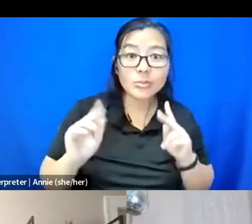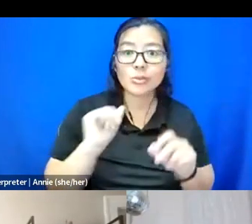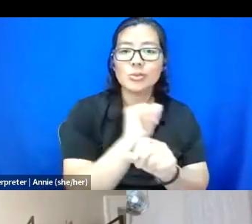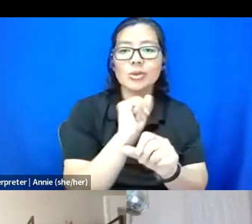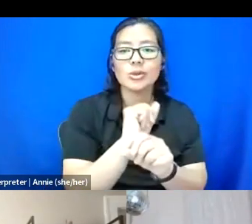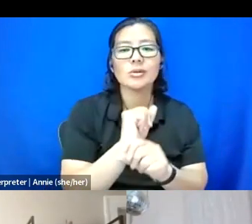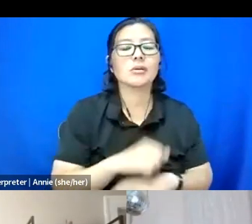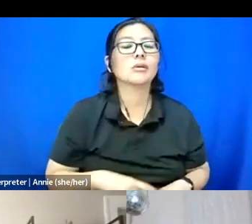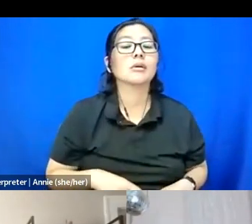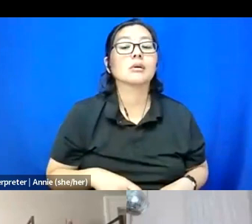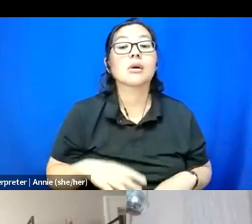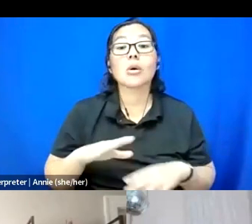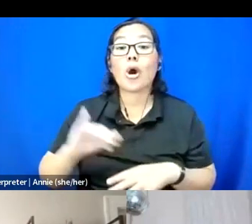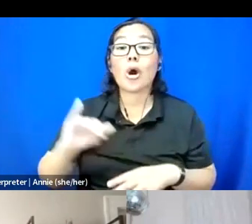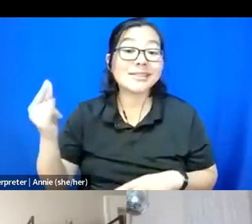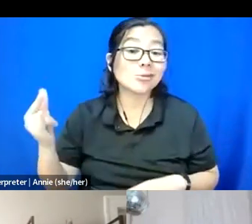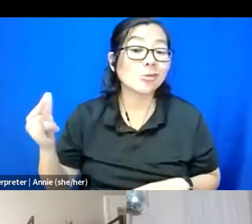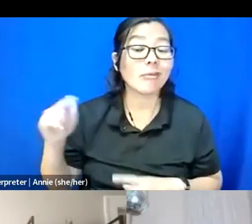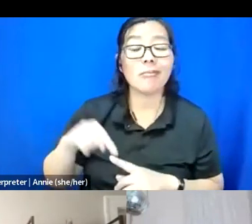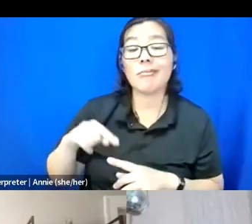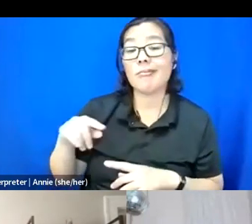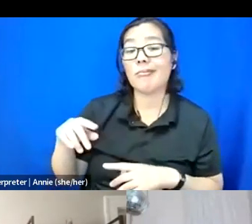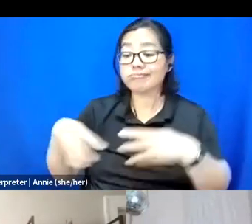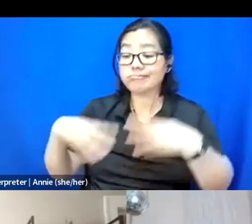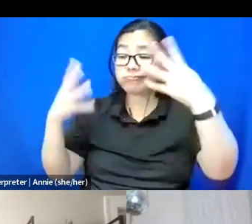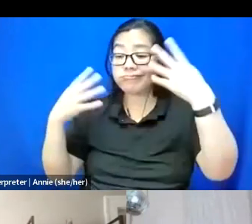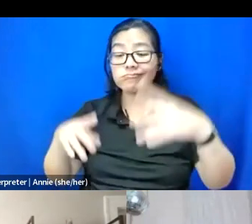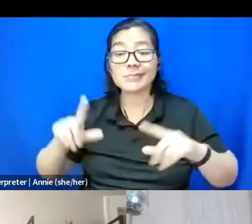or the Instagrams, the Tickety Toc, all of that.